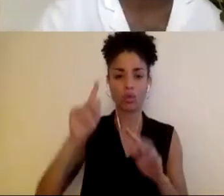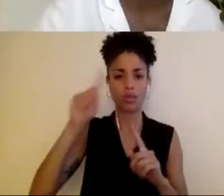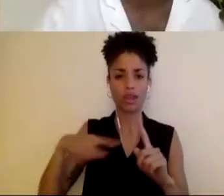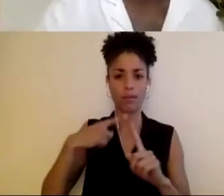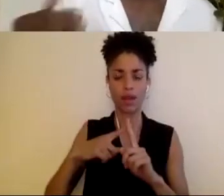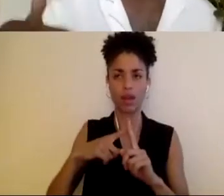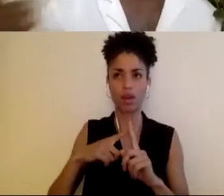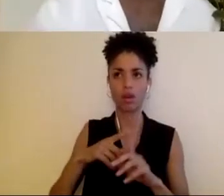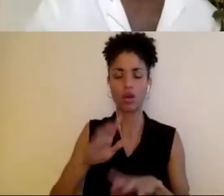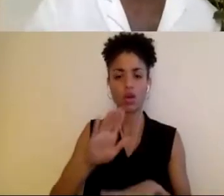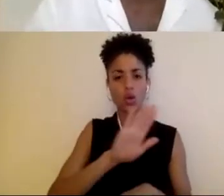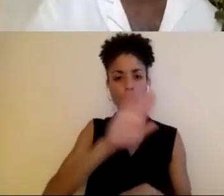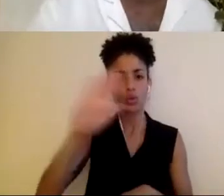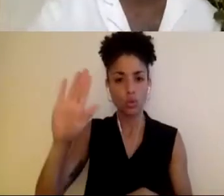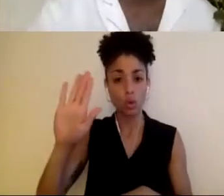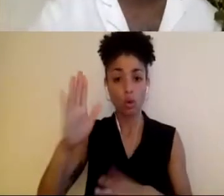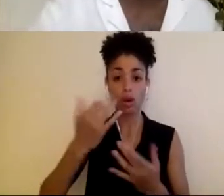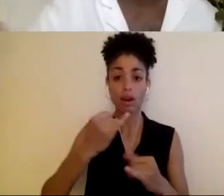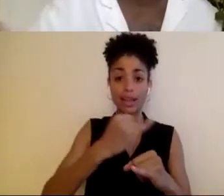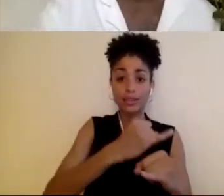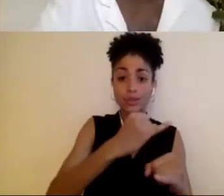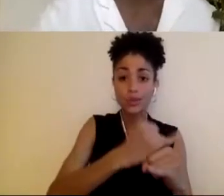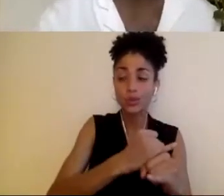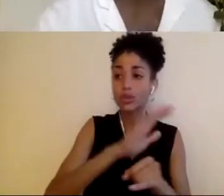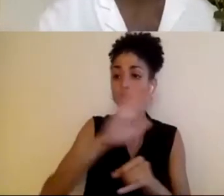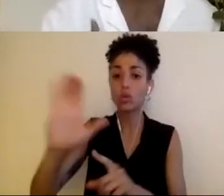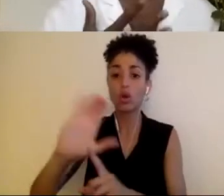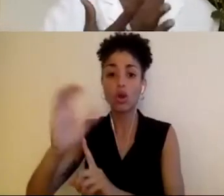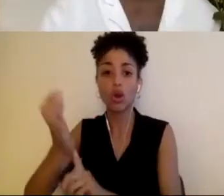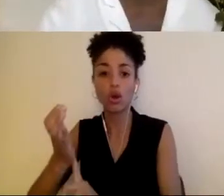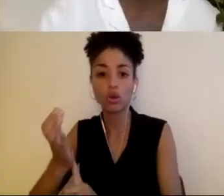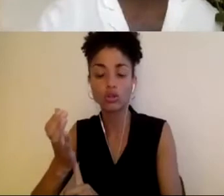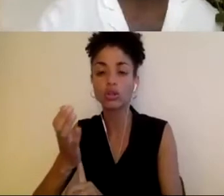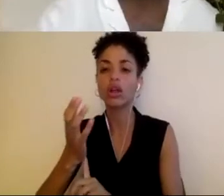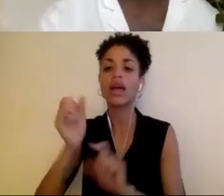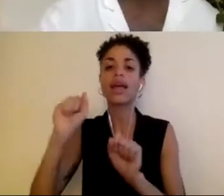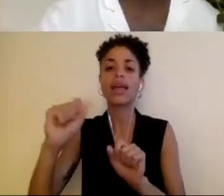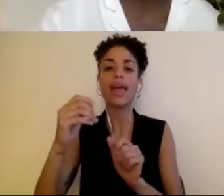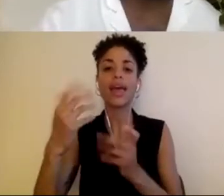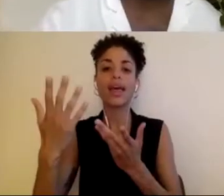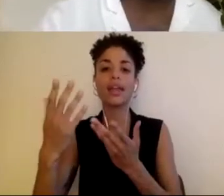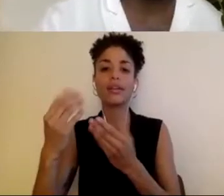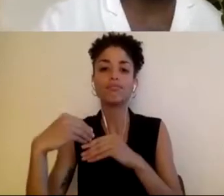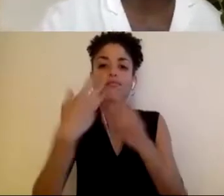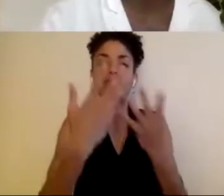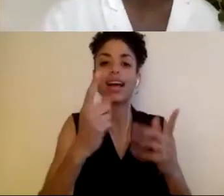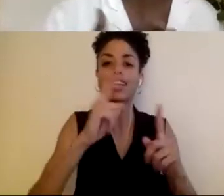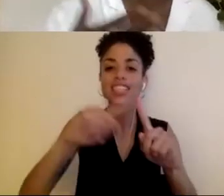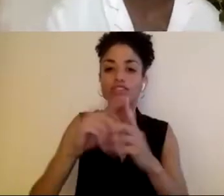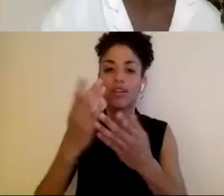makes some things happen, like a care room, like a sliding scale pay to come to